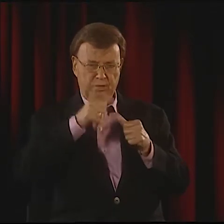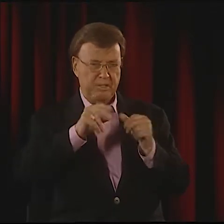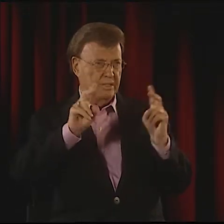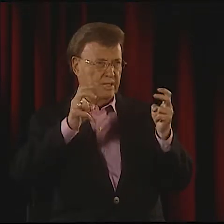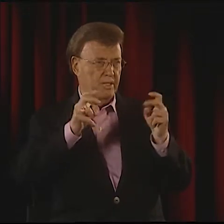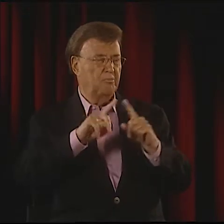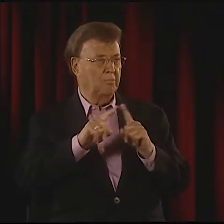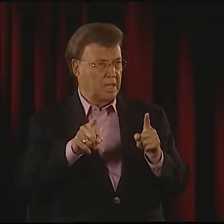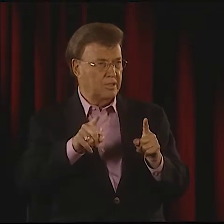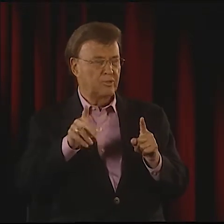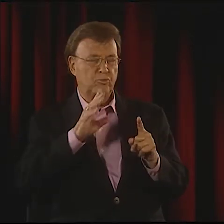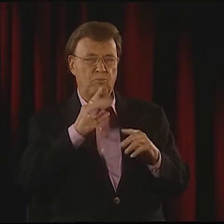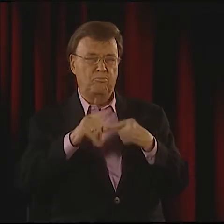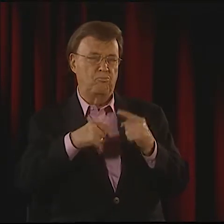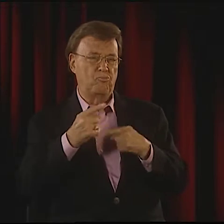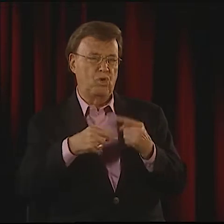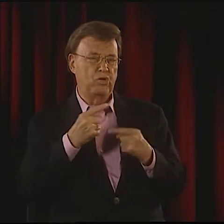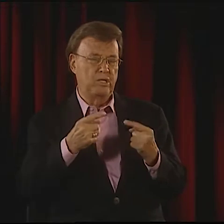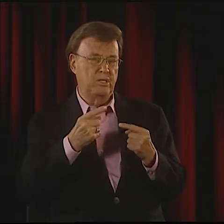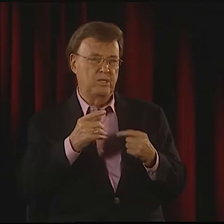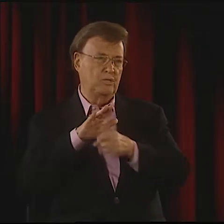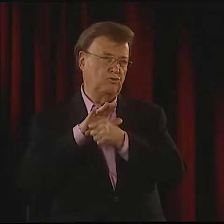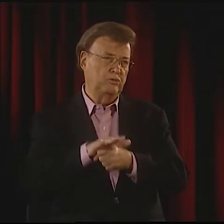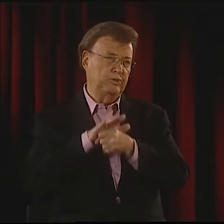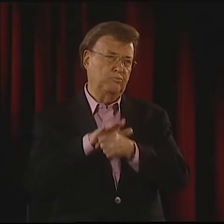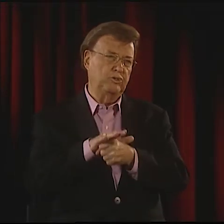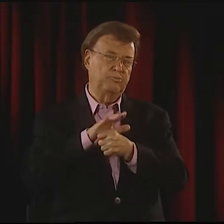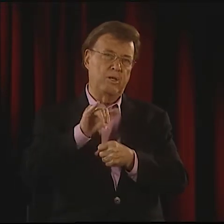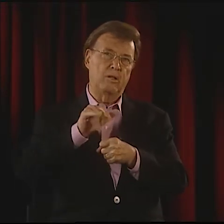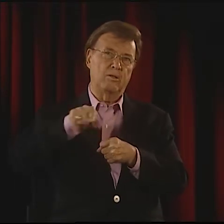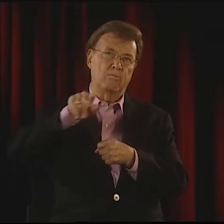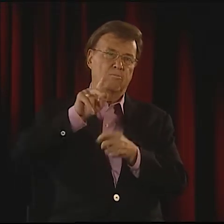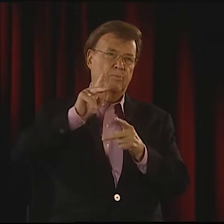YES. ELLA, FOR ONE, I DON'T REMEMBER THE TITLE EXACTLY,